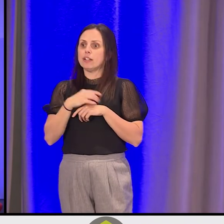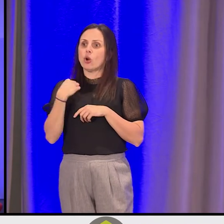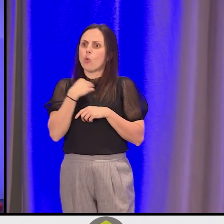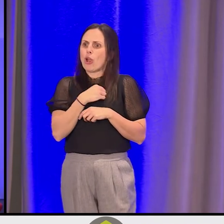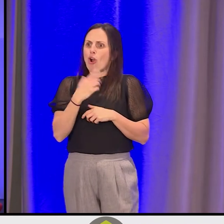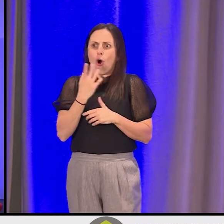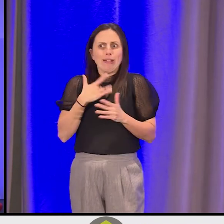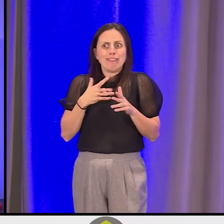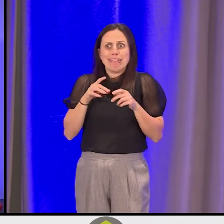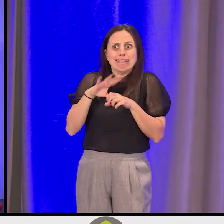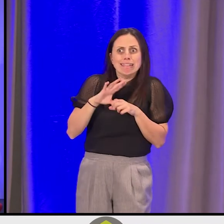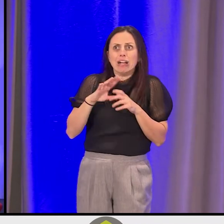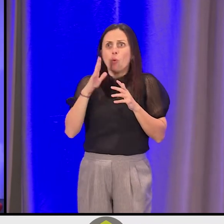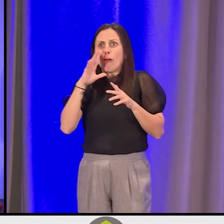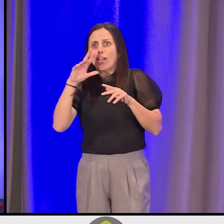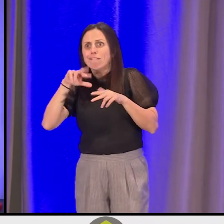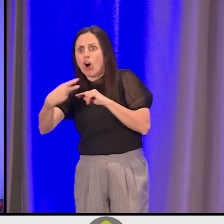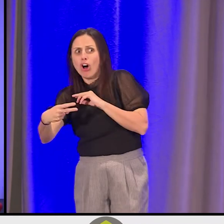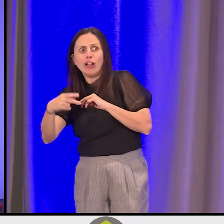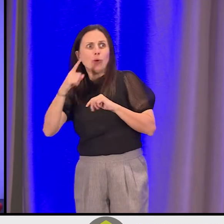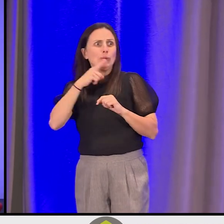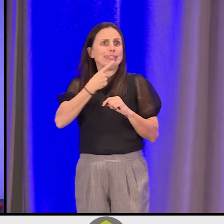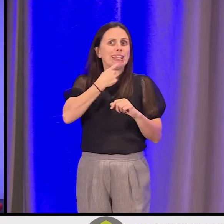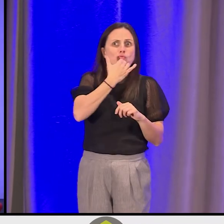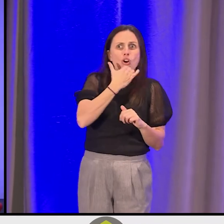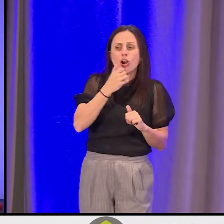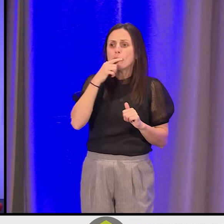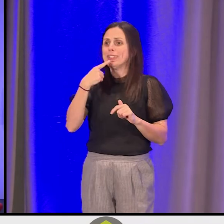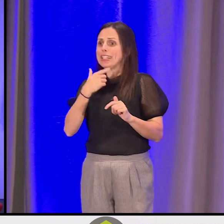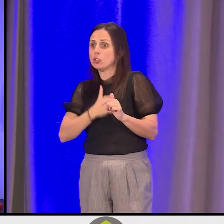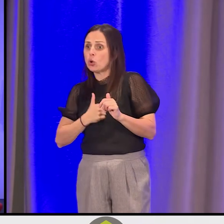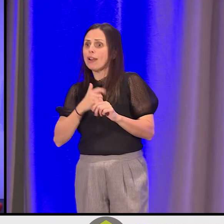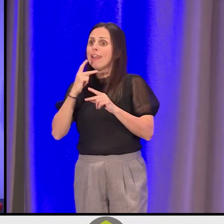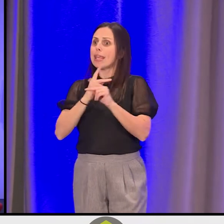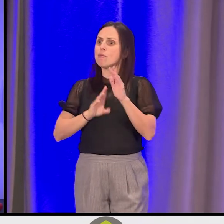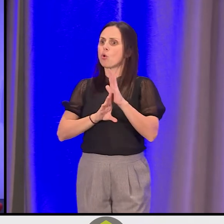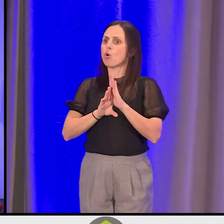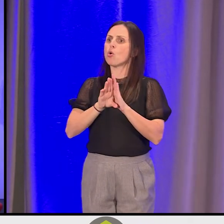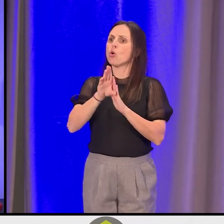We will trip, we will fall, we will say we're sorry, and we'll keep -- we'll keep growing into those names.